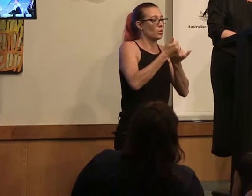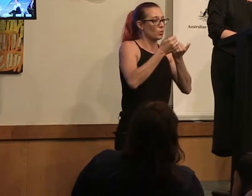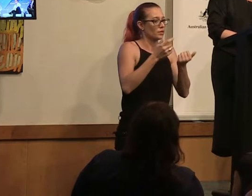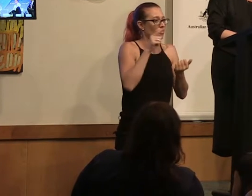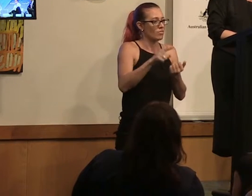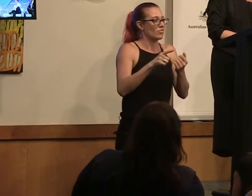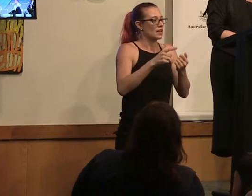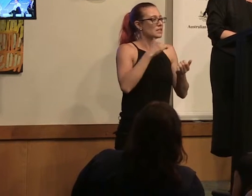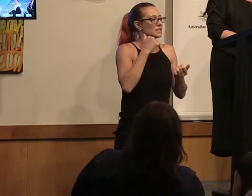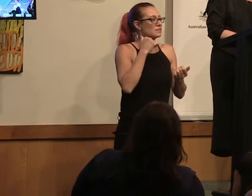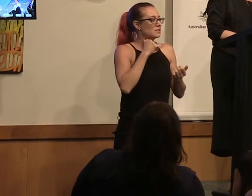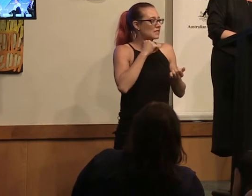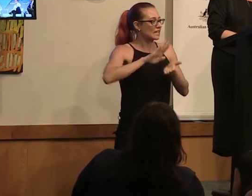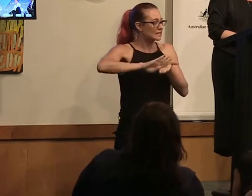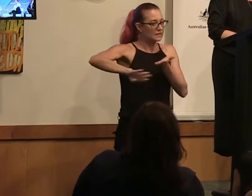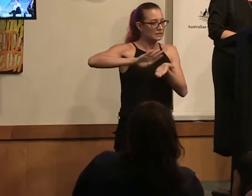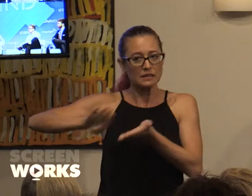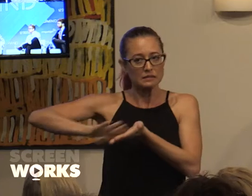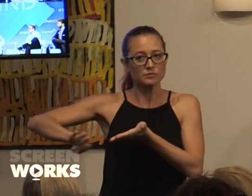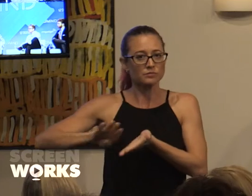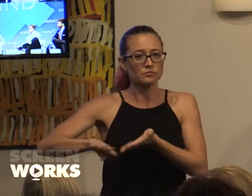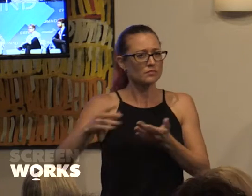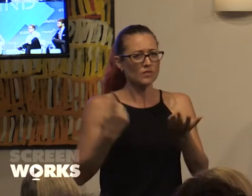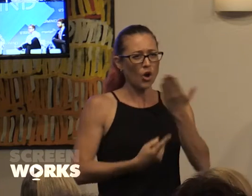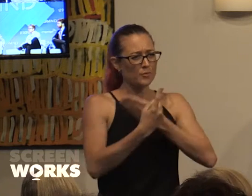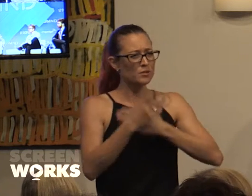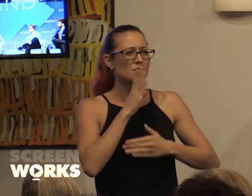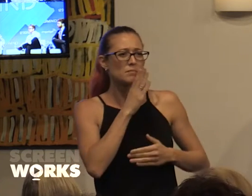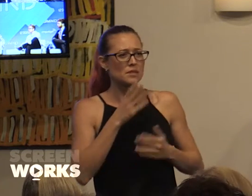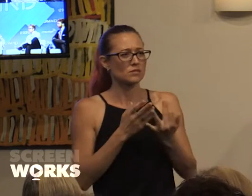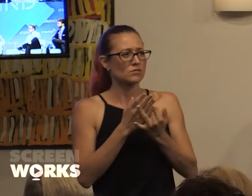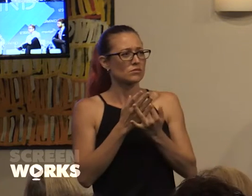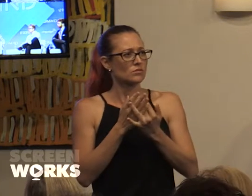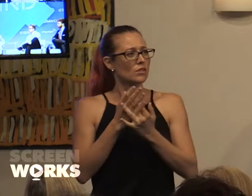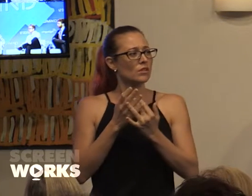and exclusion. Huge opportunities are missed through discussions that exclude the perspective of more than half the